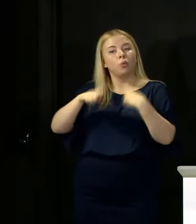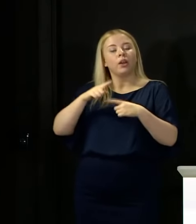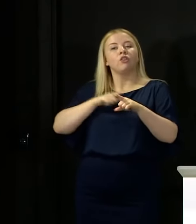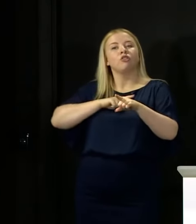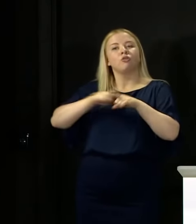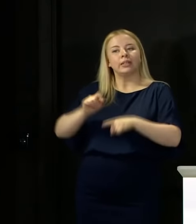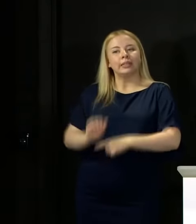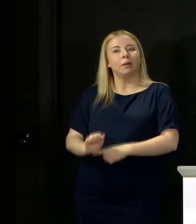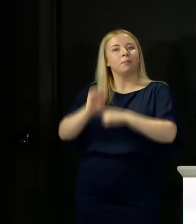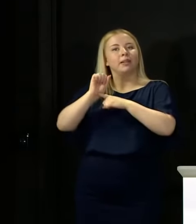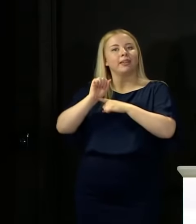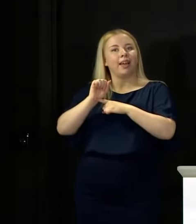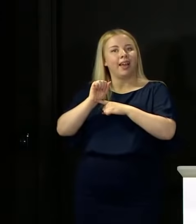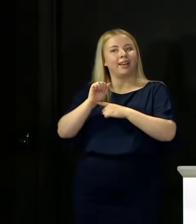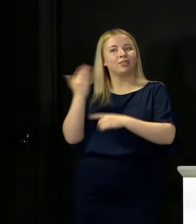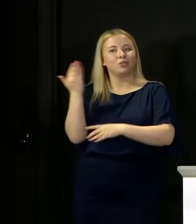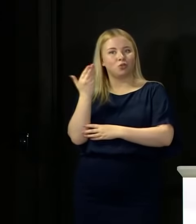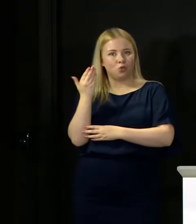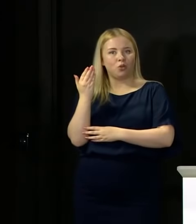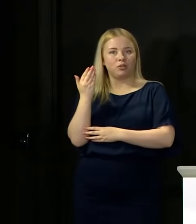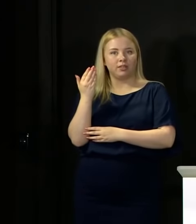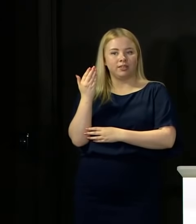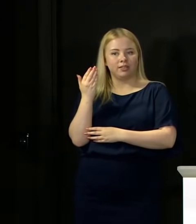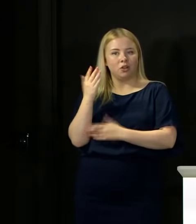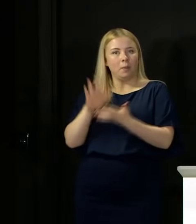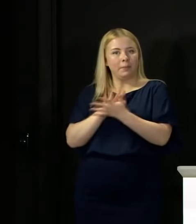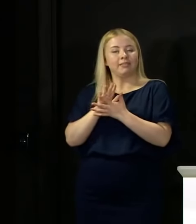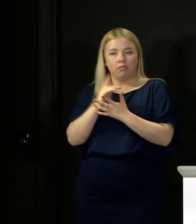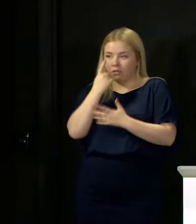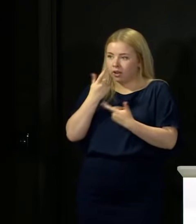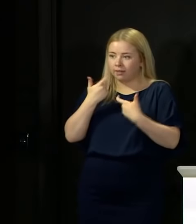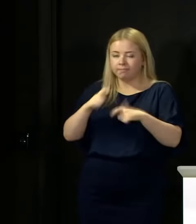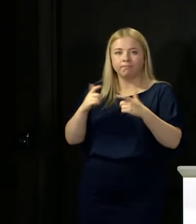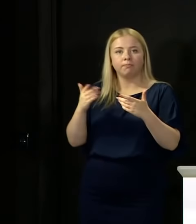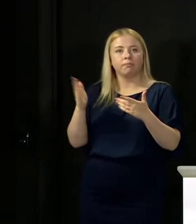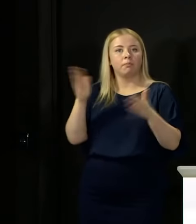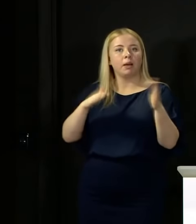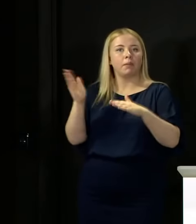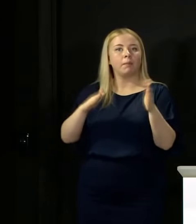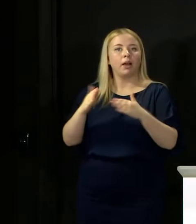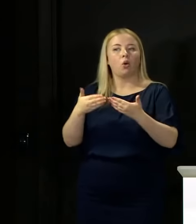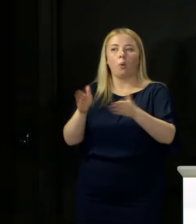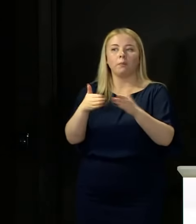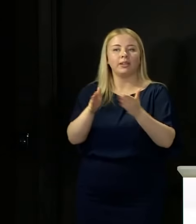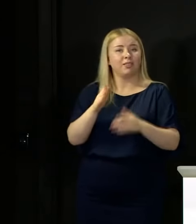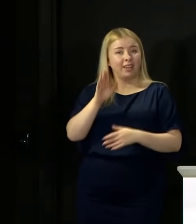ability of schools to get back and stay open. You've heard me say before that that is the priority.